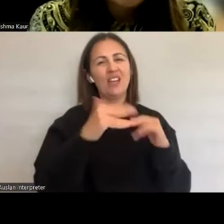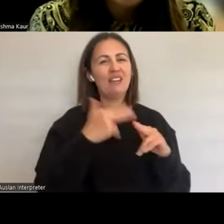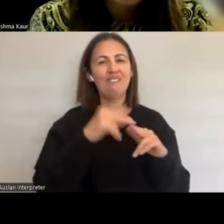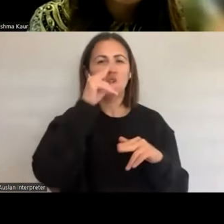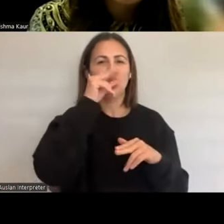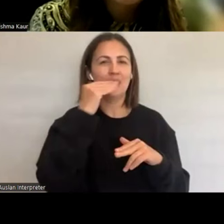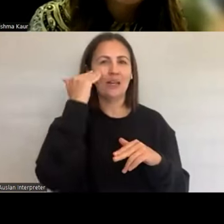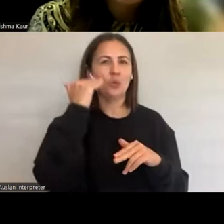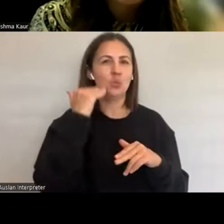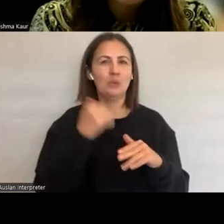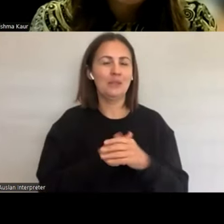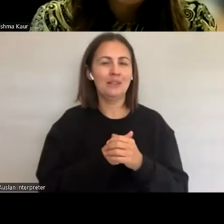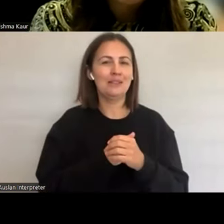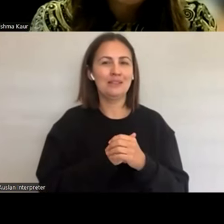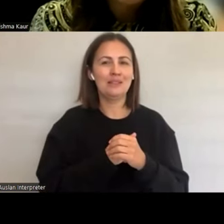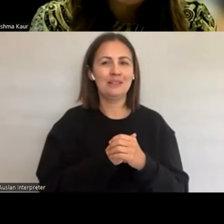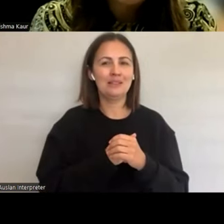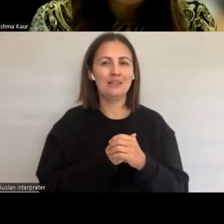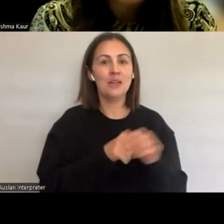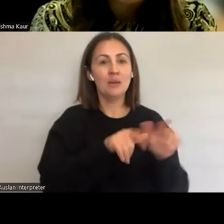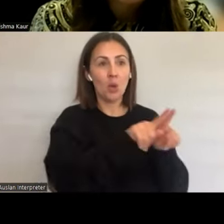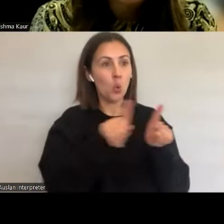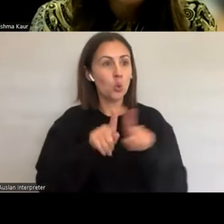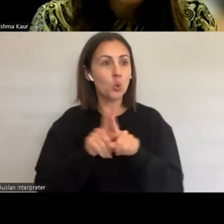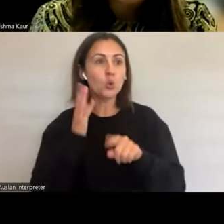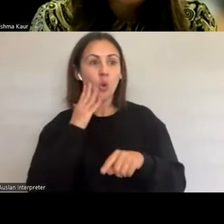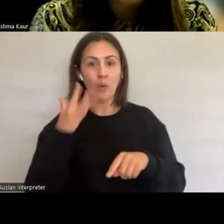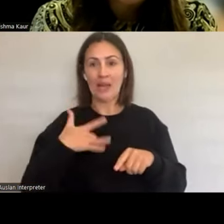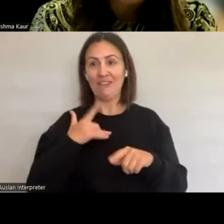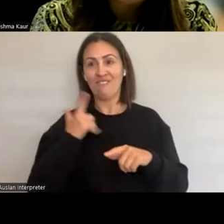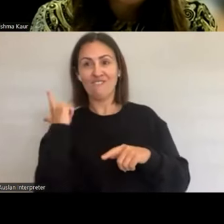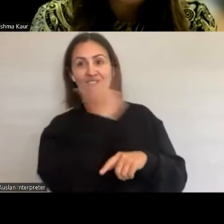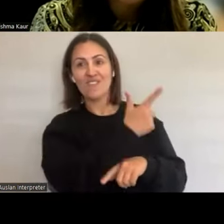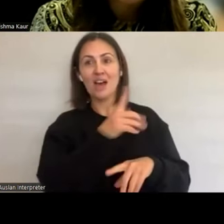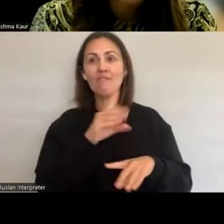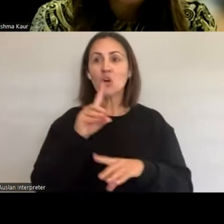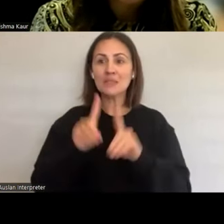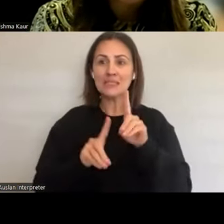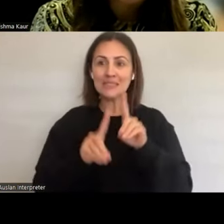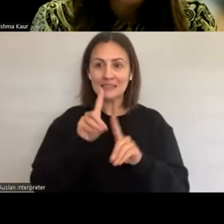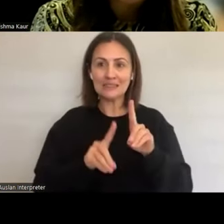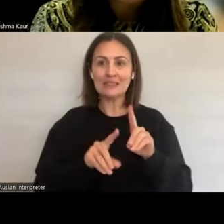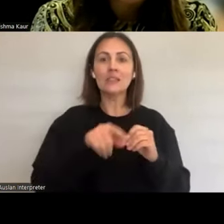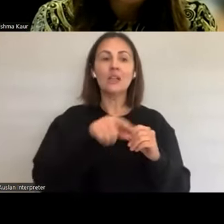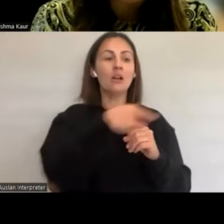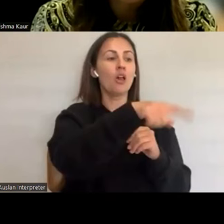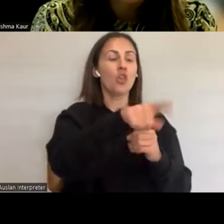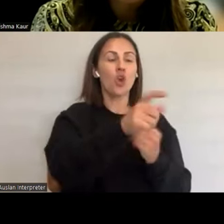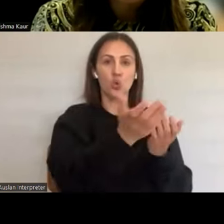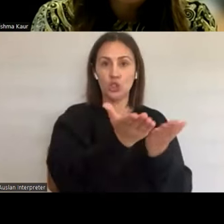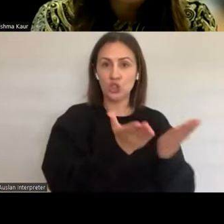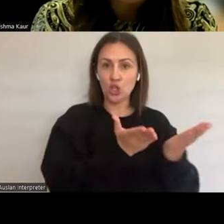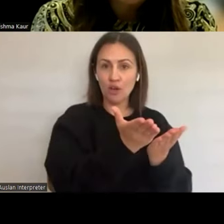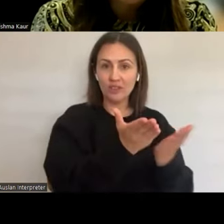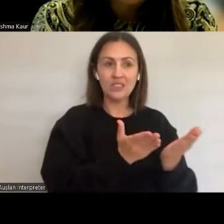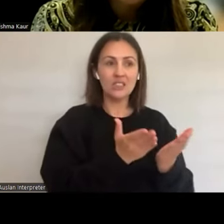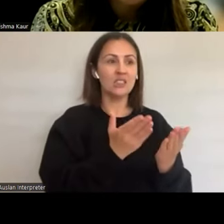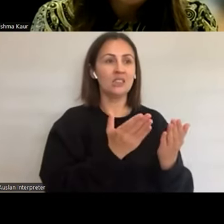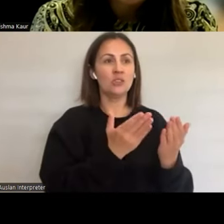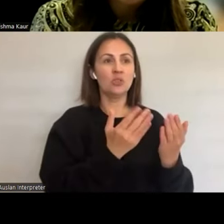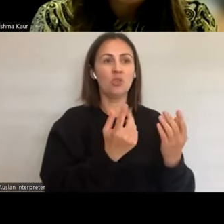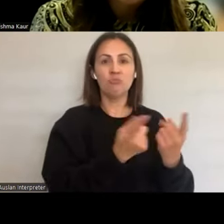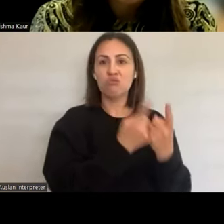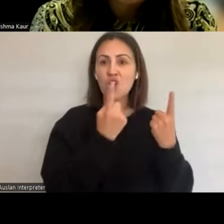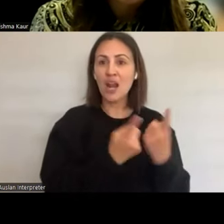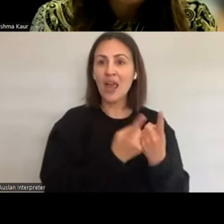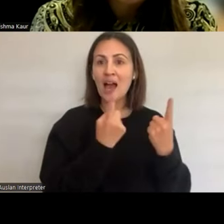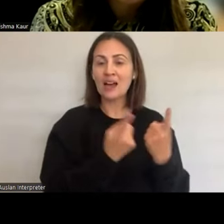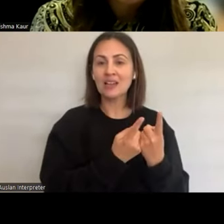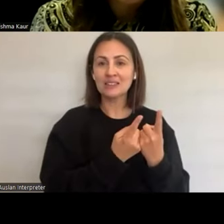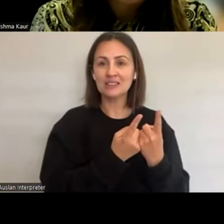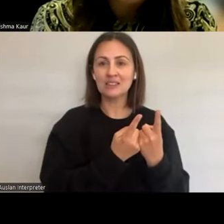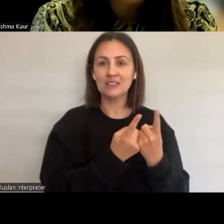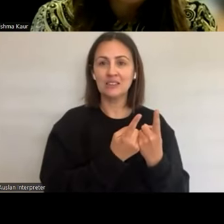with rurality is that those services and access to products are quite often. Impacted by the